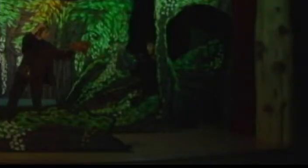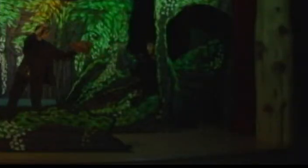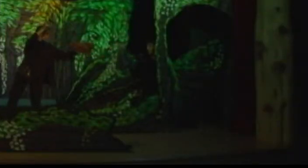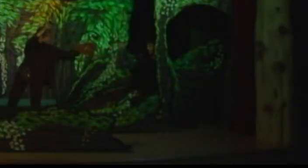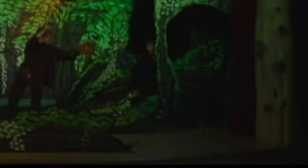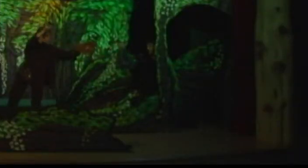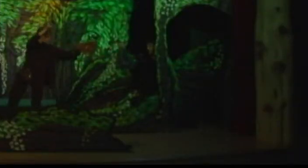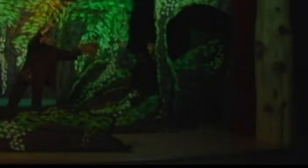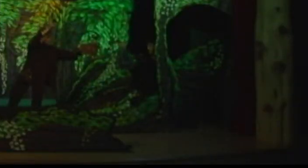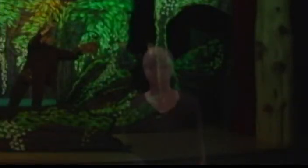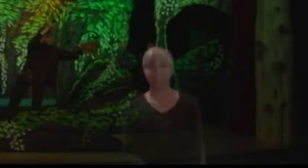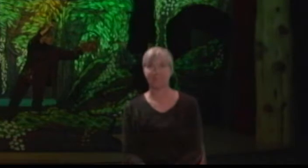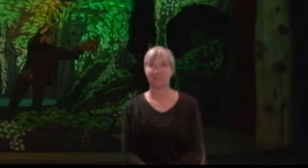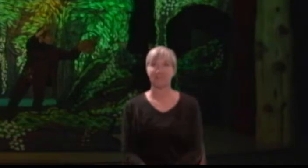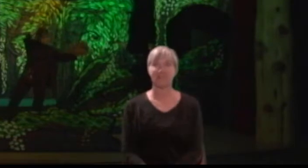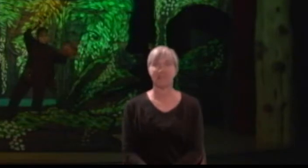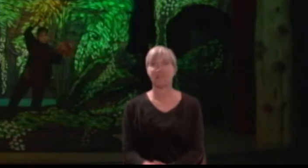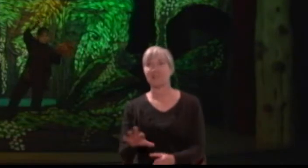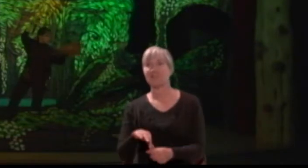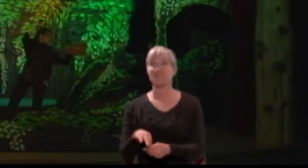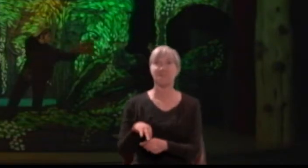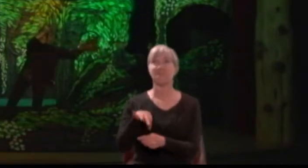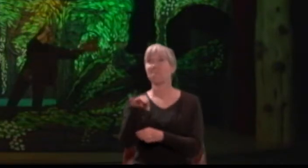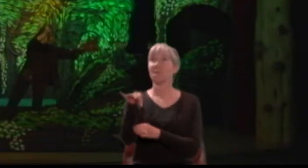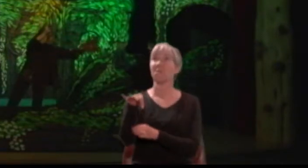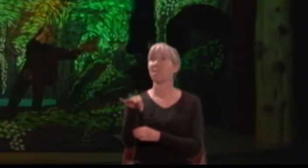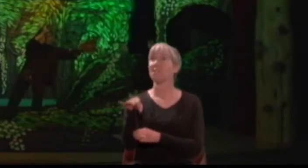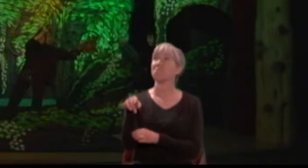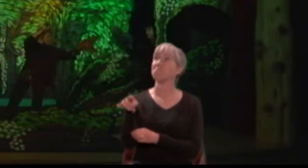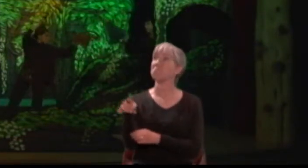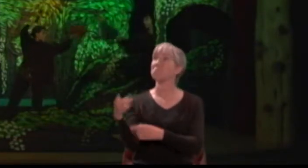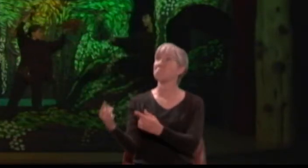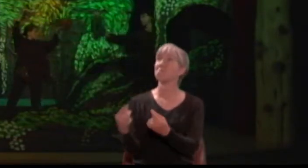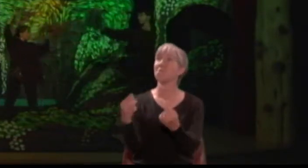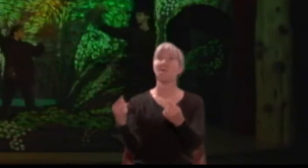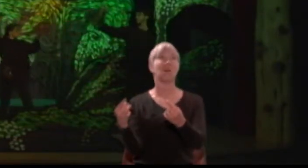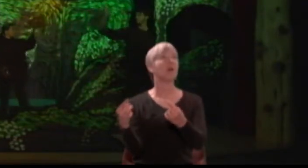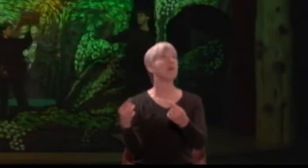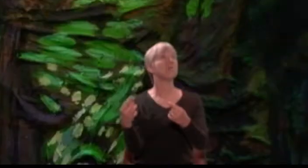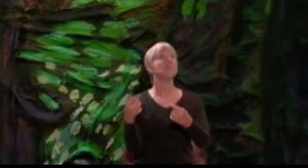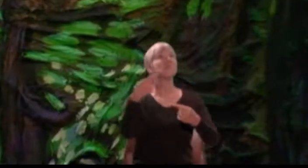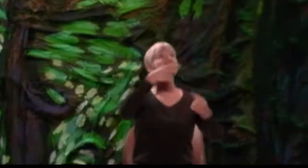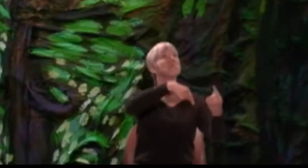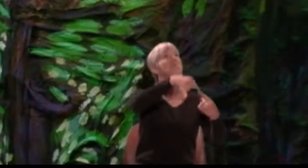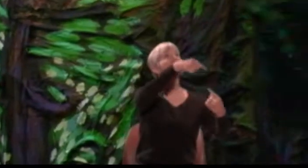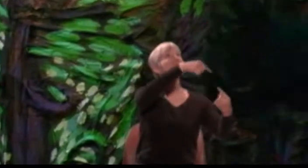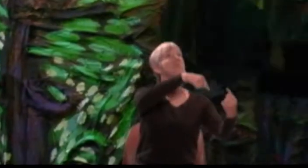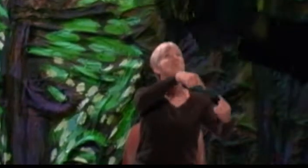Puck: How now, spirit! Wither wander you? Fairy: Over hill, over dale, through bush through briar,